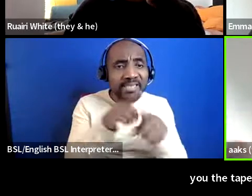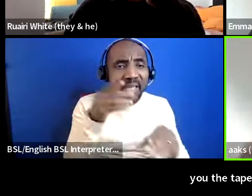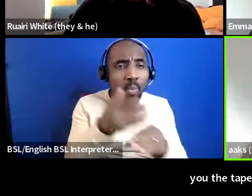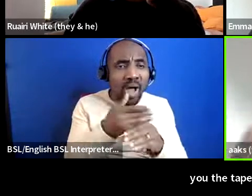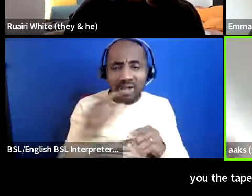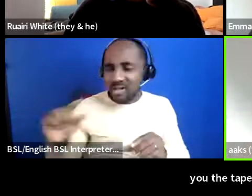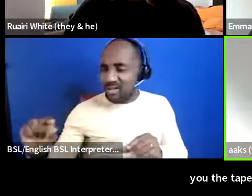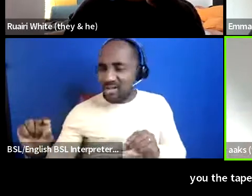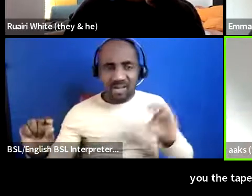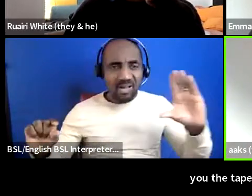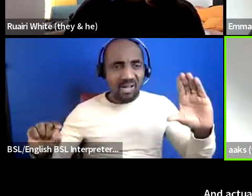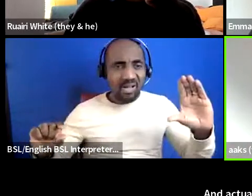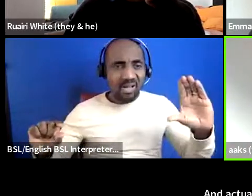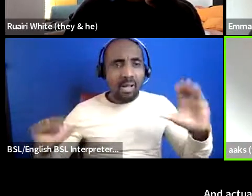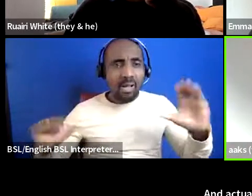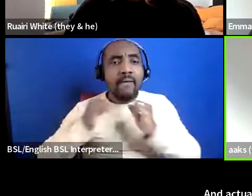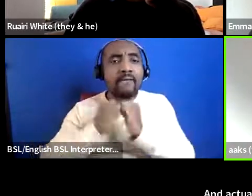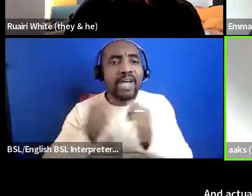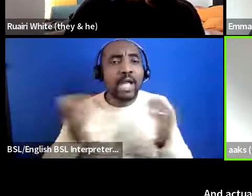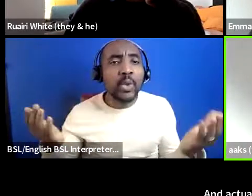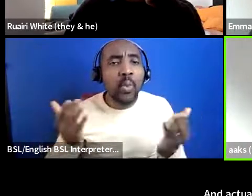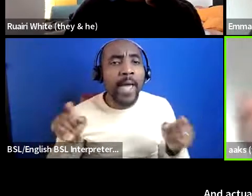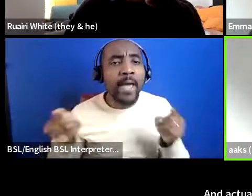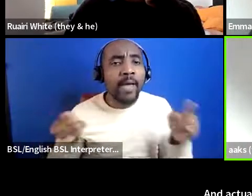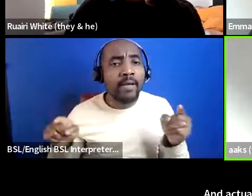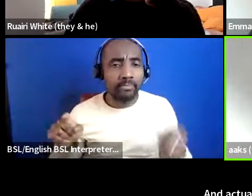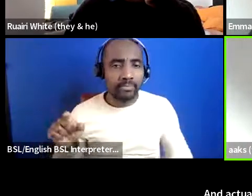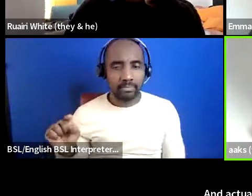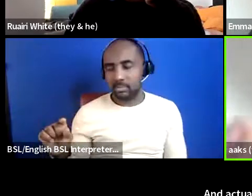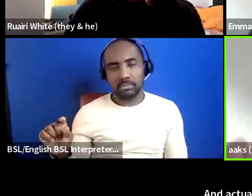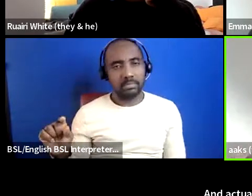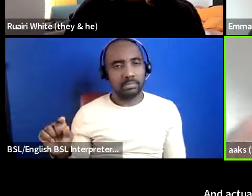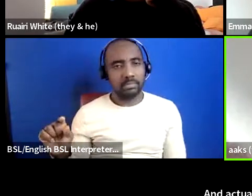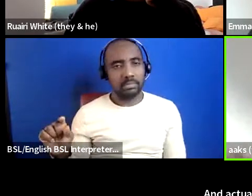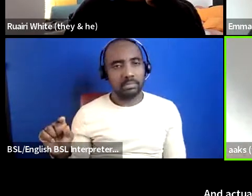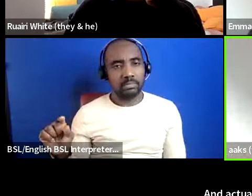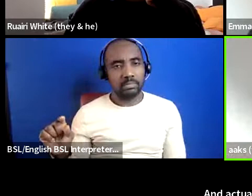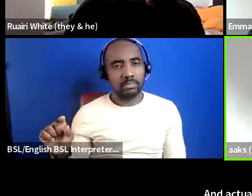money that you could actually you could happen and sure with both of your groups 50 pounds is gonna